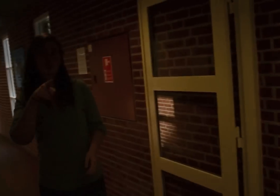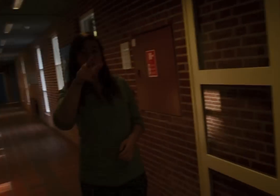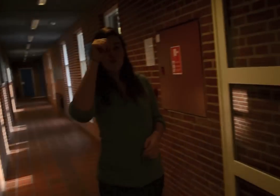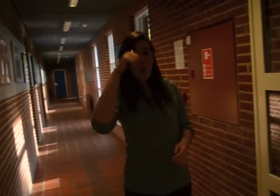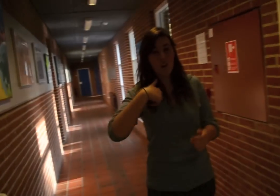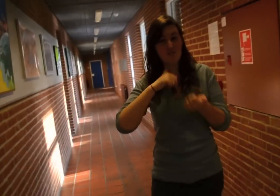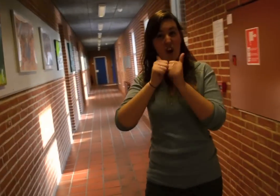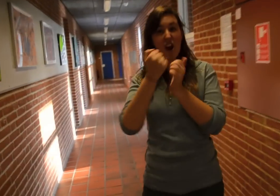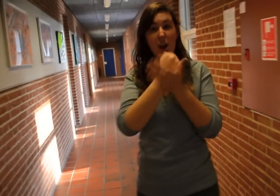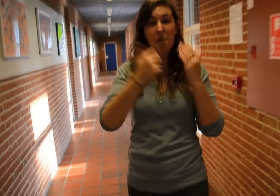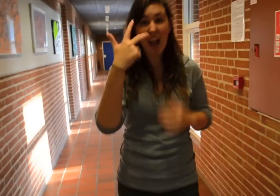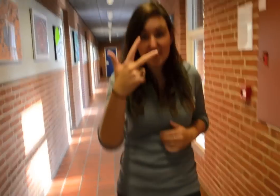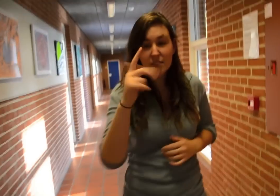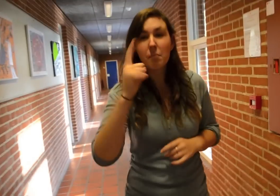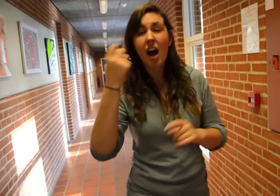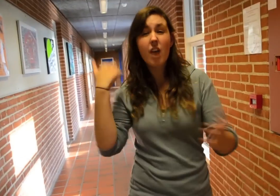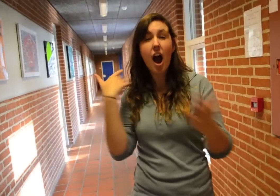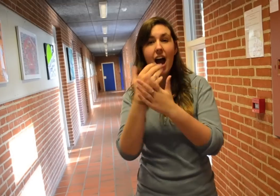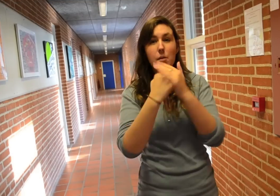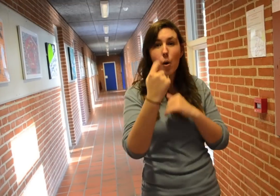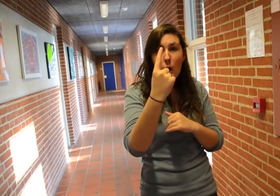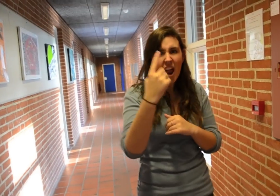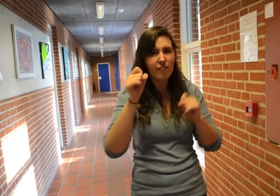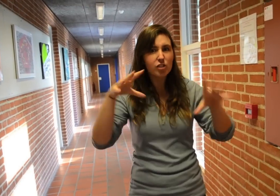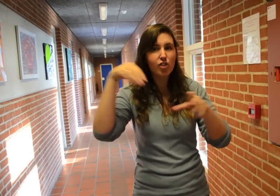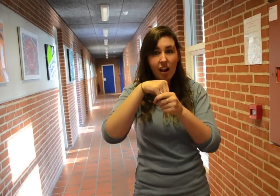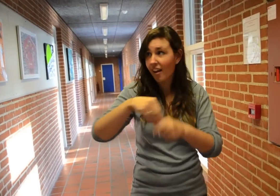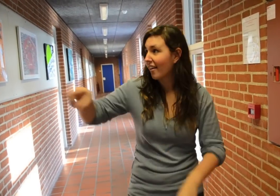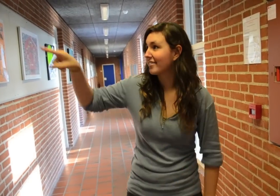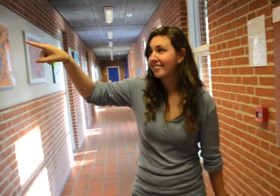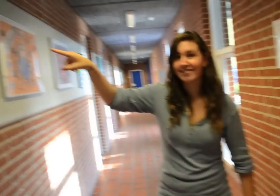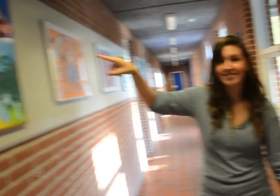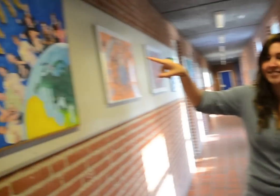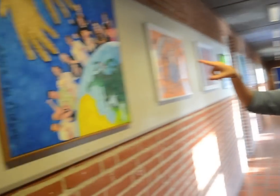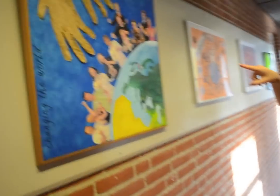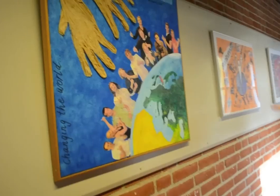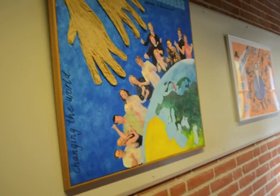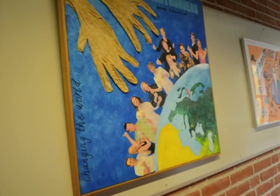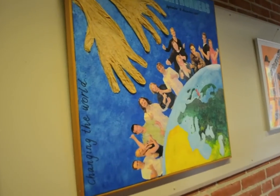You know how I am in Frontrunners 8. There have been previous frontrunners group starting with number 1. There was an Australian in the first group. You can see her here!